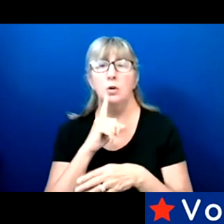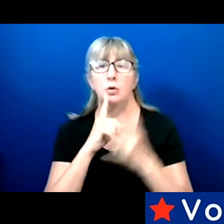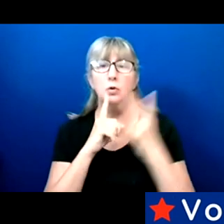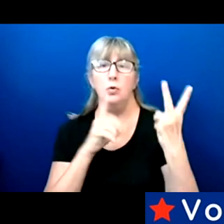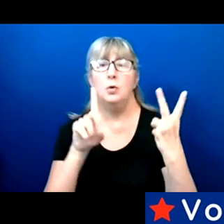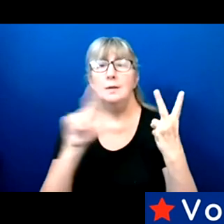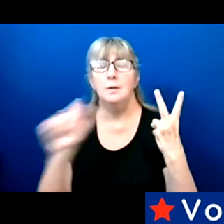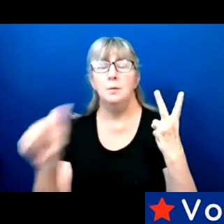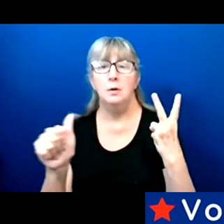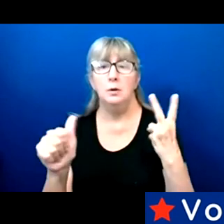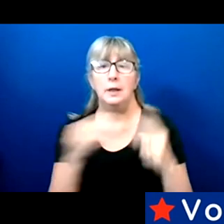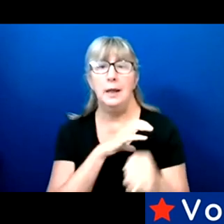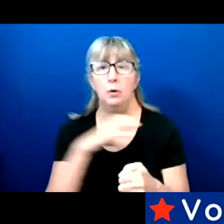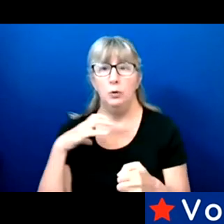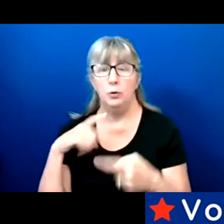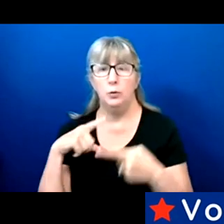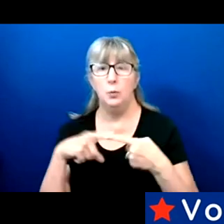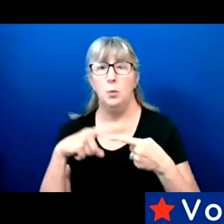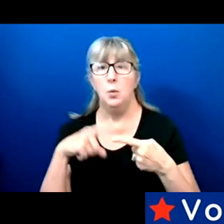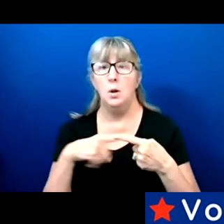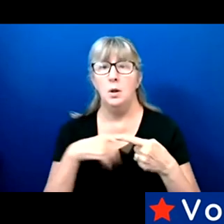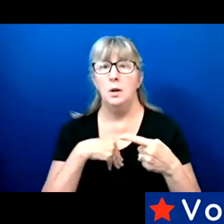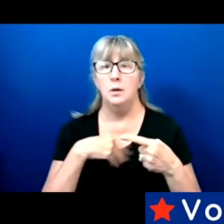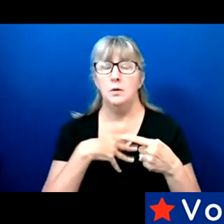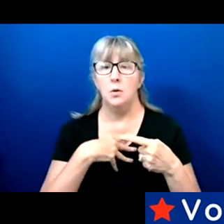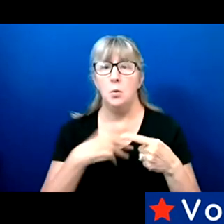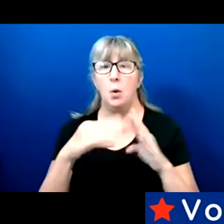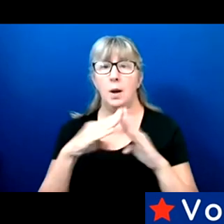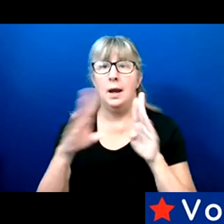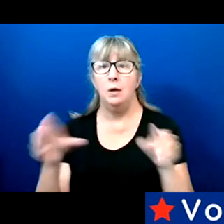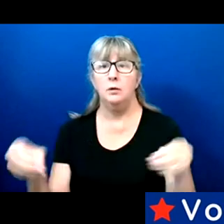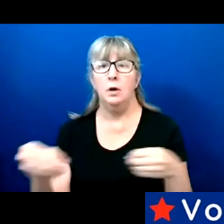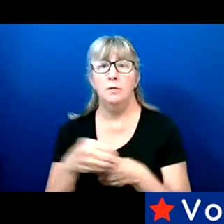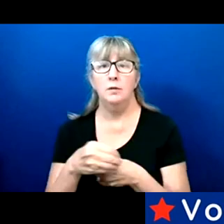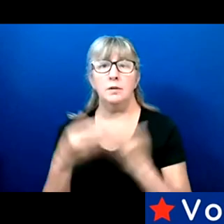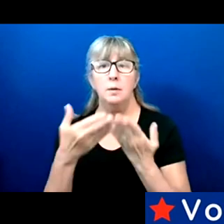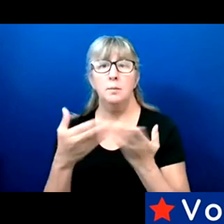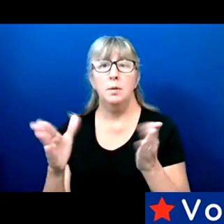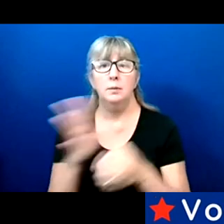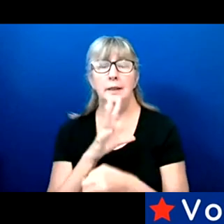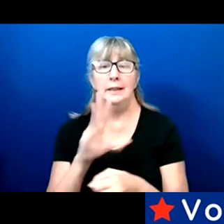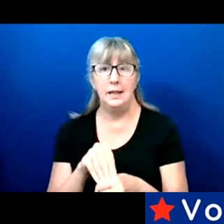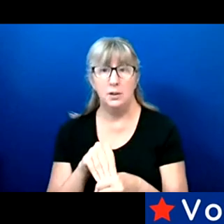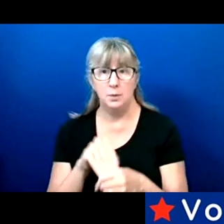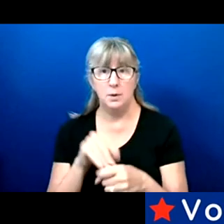One is the White House's office on public engagement which Mr. Richmond serve.